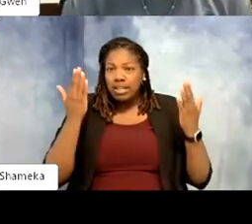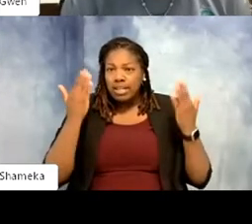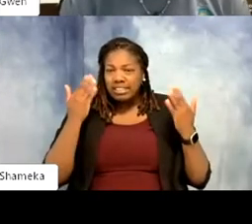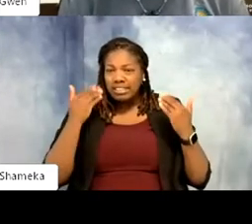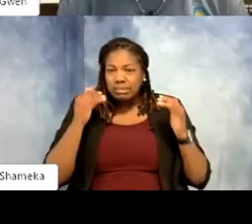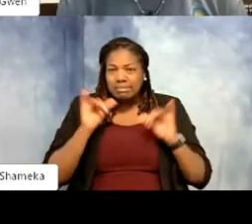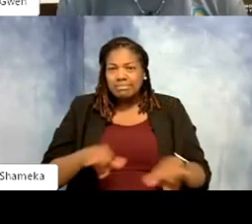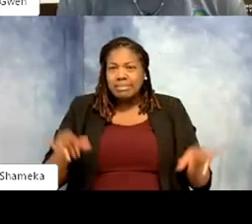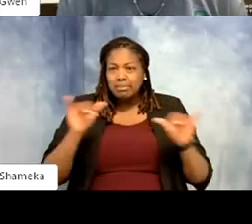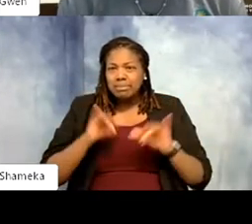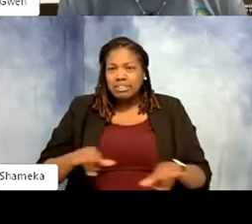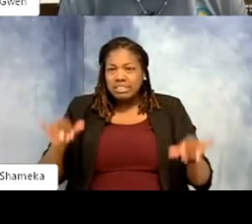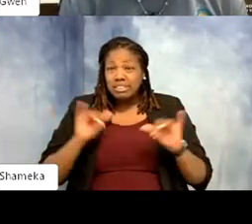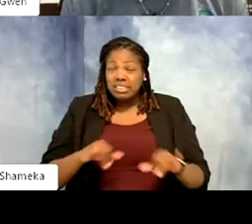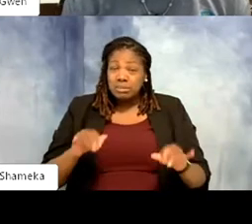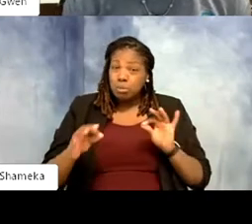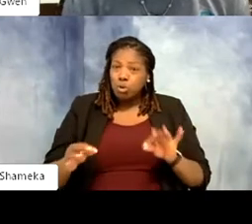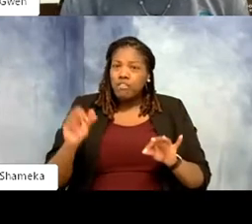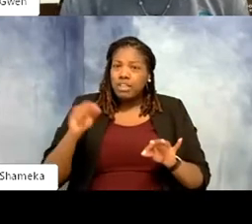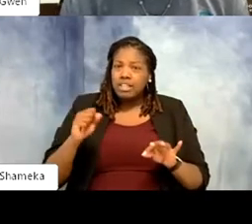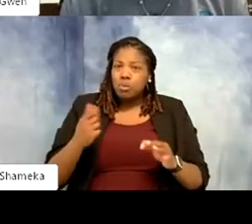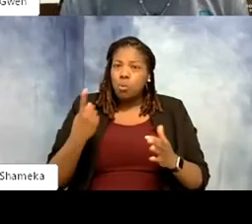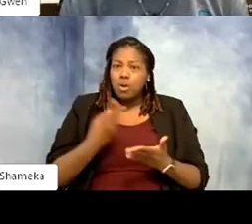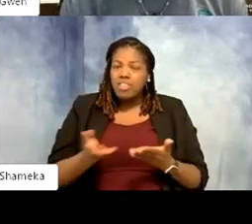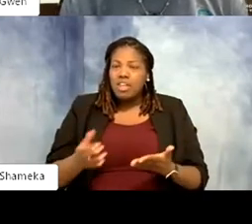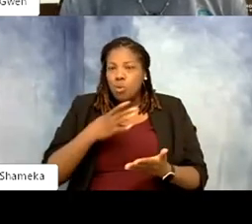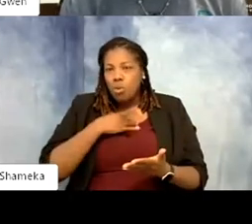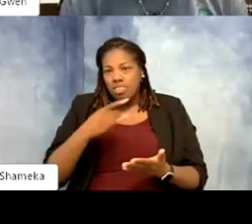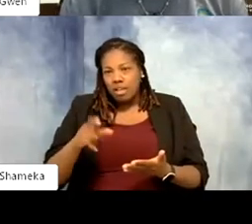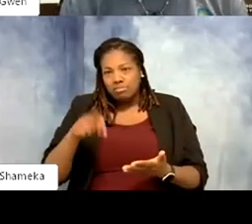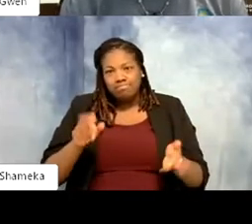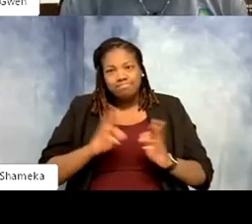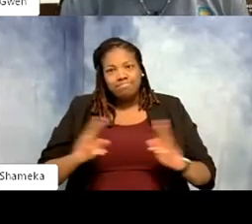be ideal but I think that's one of the things we like. We have to be prepared for our day to take a